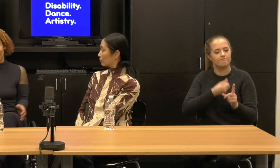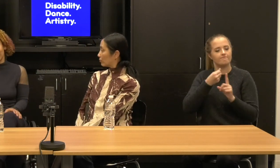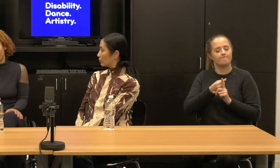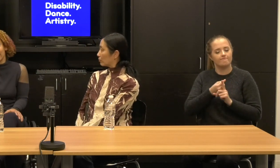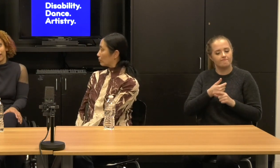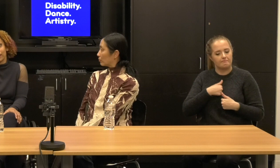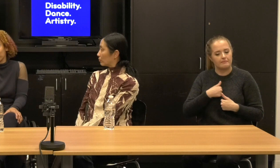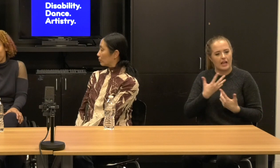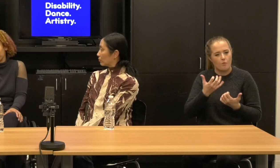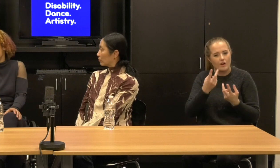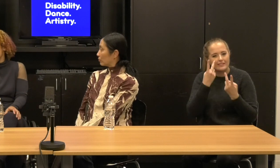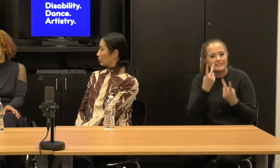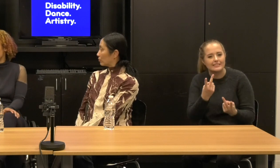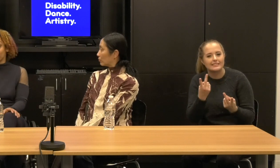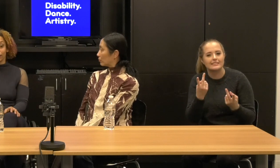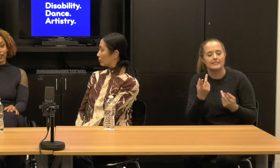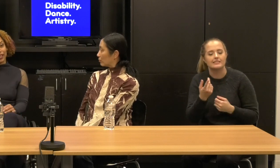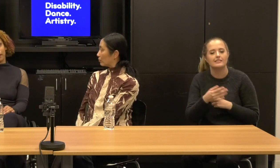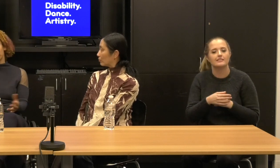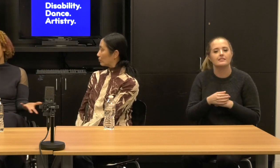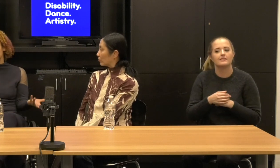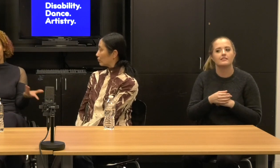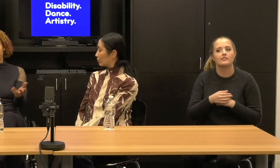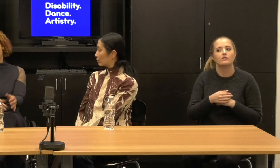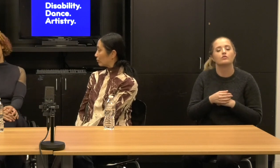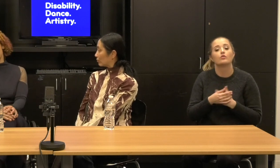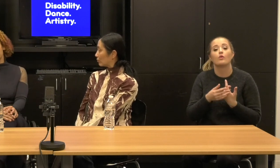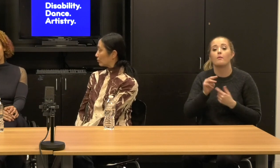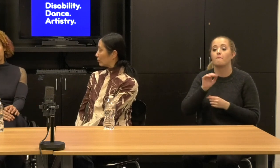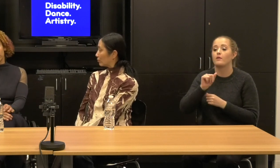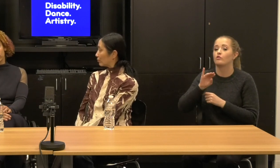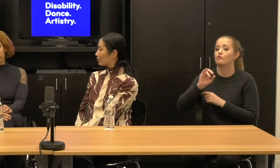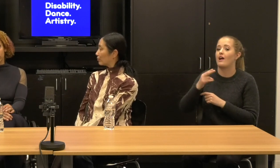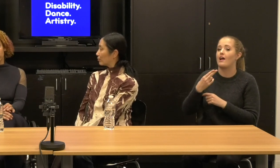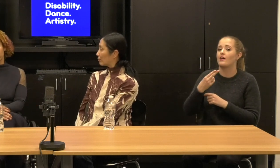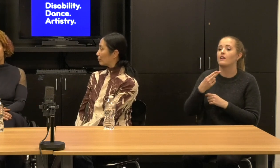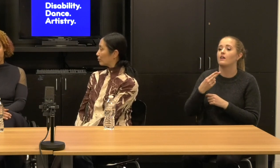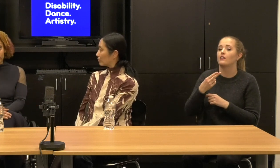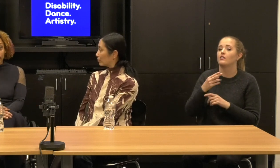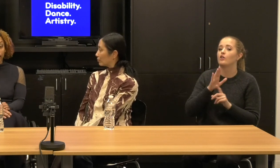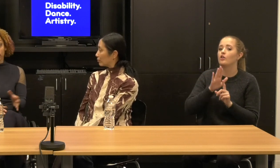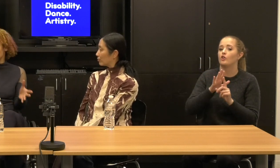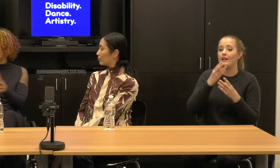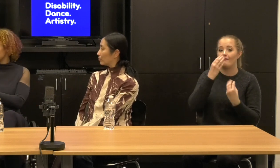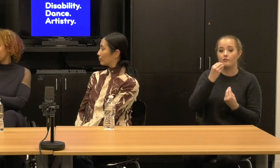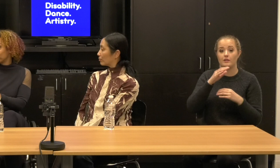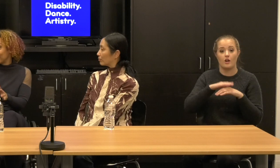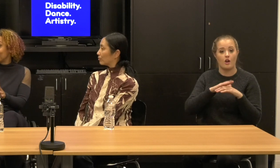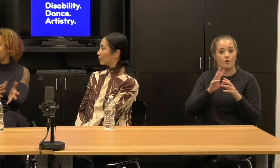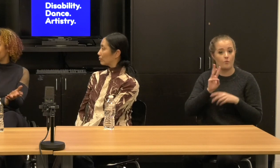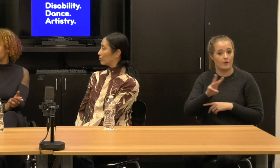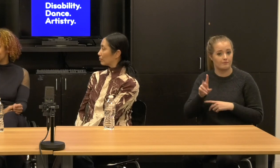And then I think the way forward is that Mariah weathers information is on our website and contact Mariah.